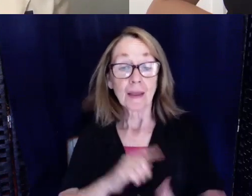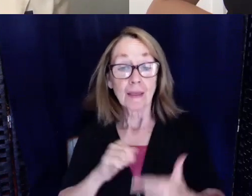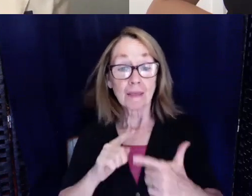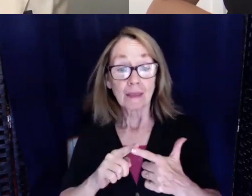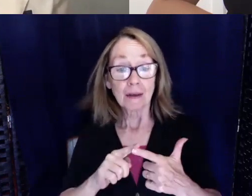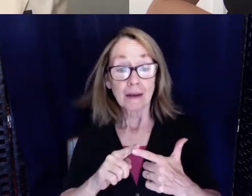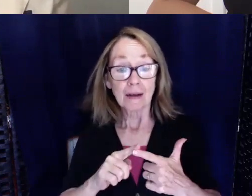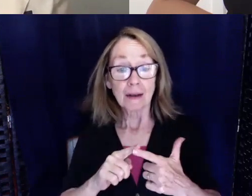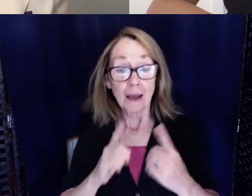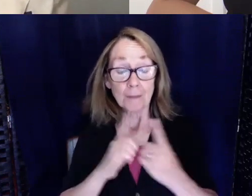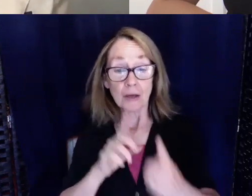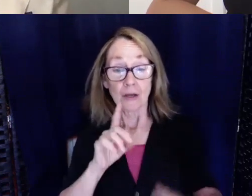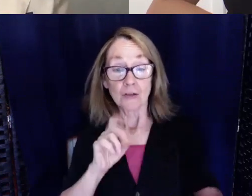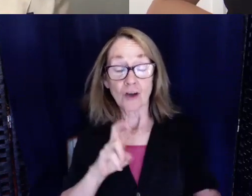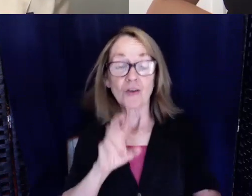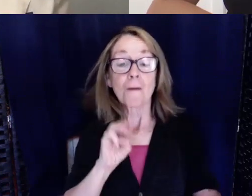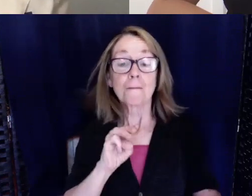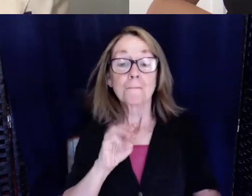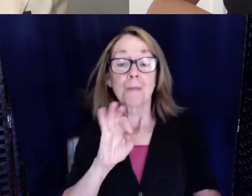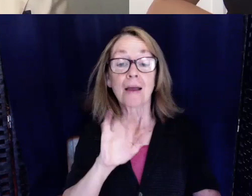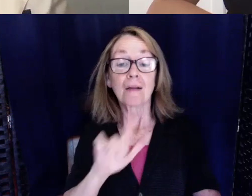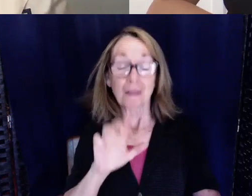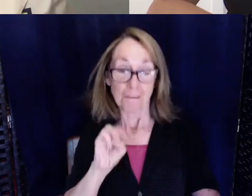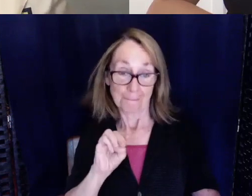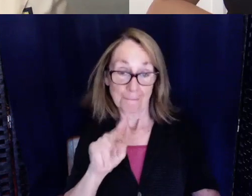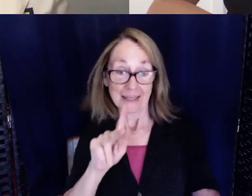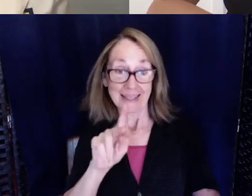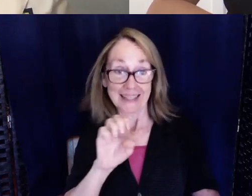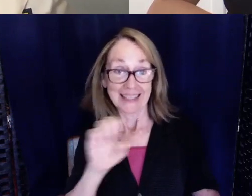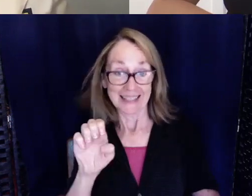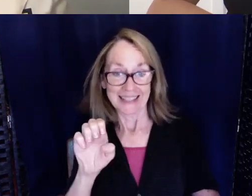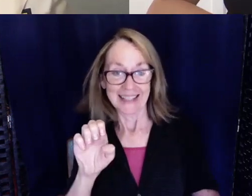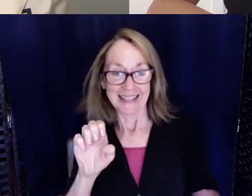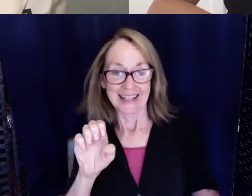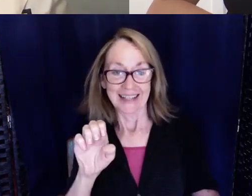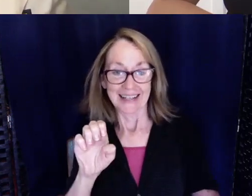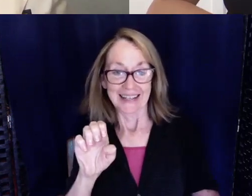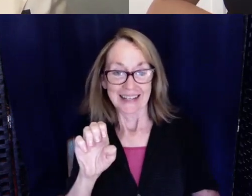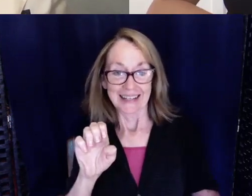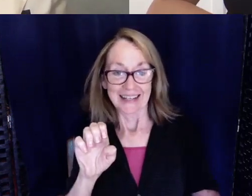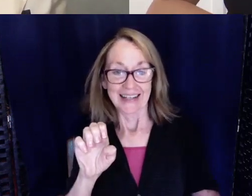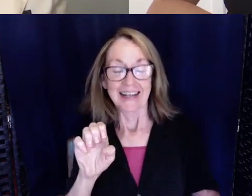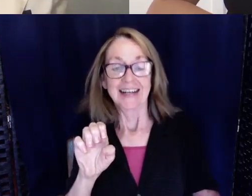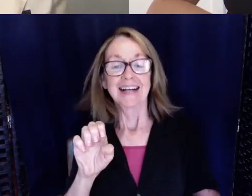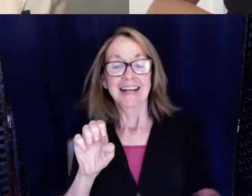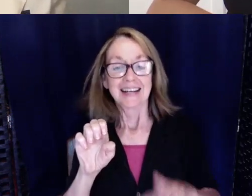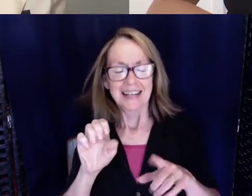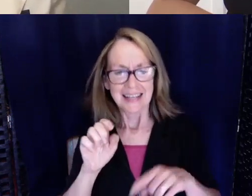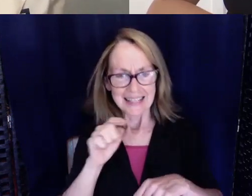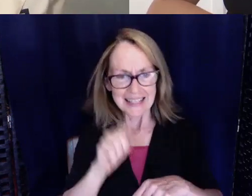that's Michael McKee, which I'm sure you know as well. I didn't meet him until a couple years ago but he's been helping me now